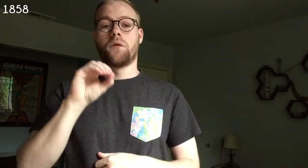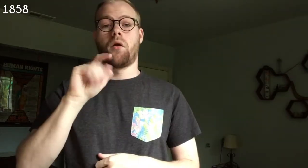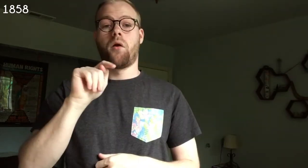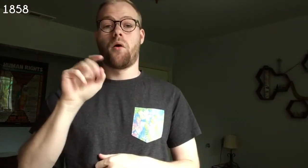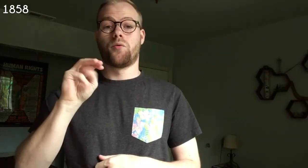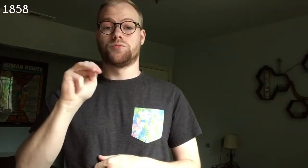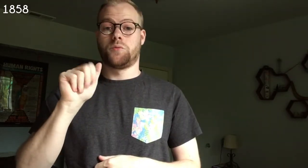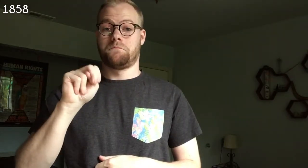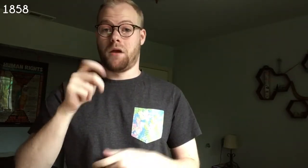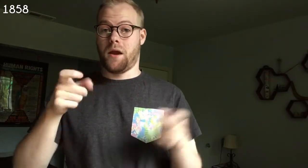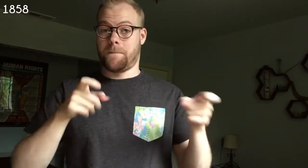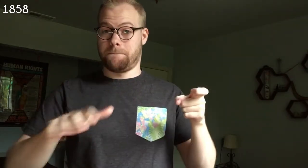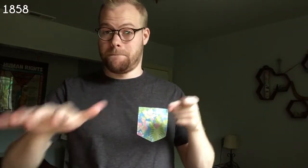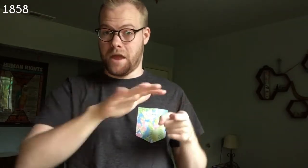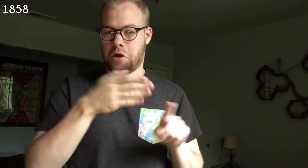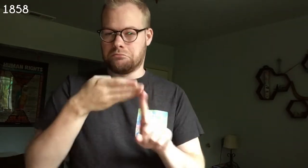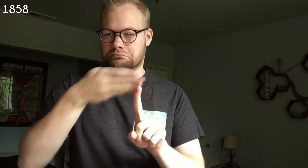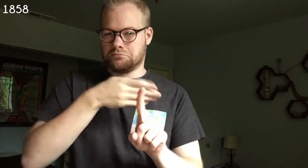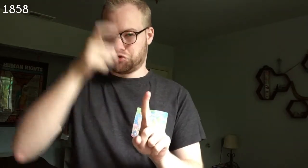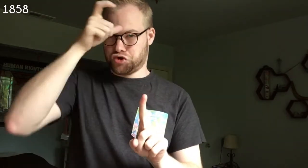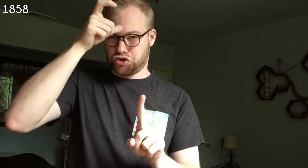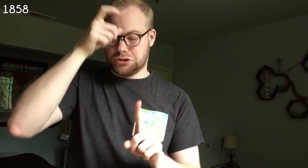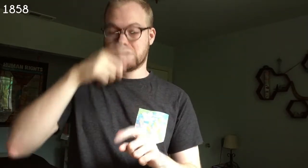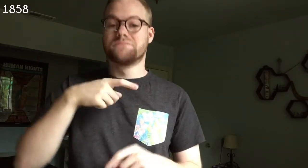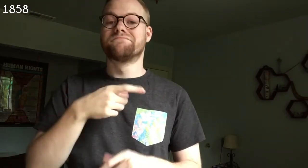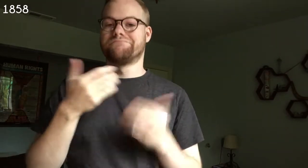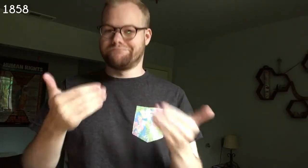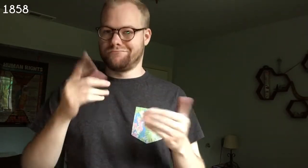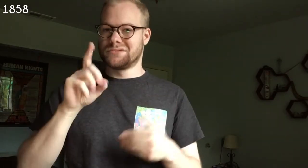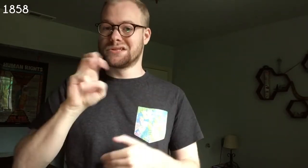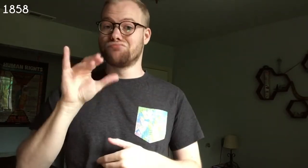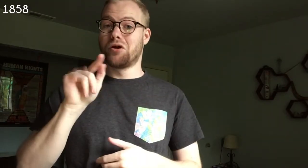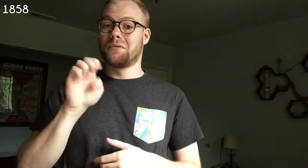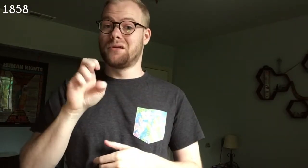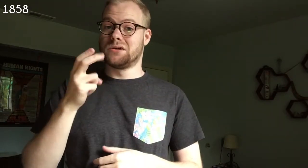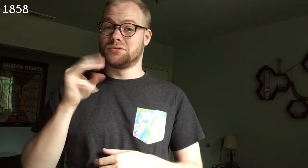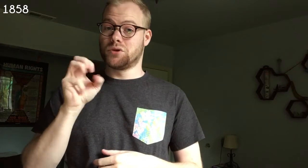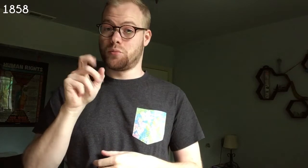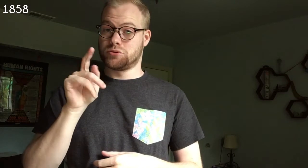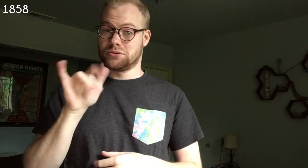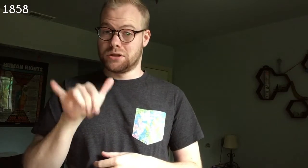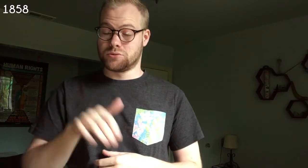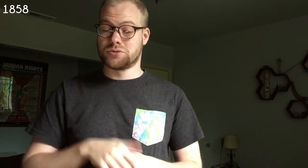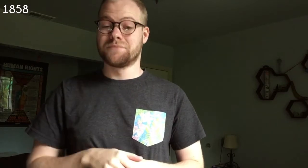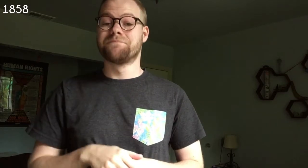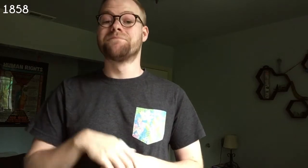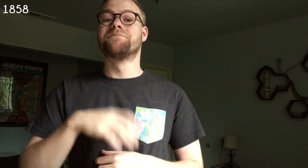1858 The Ottoman Empire (predecessor of Turkey) decriminalizes homosexuality;